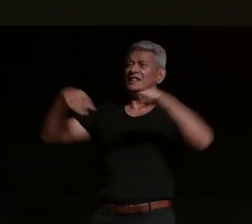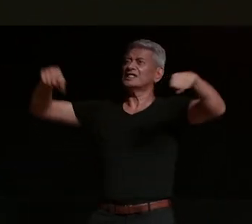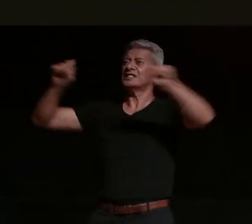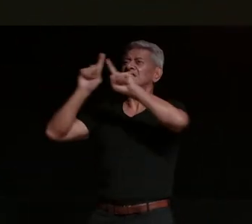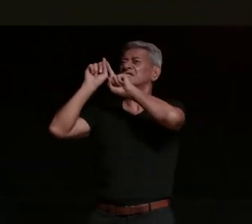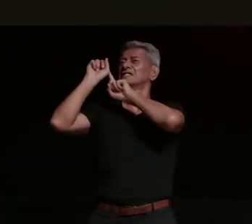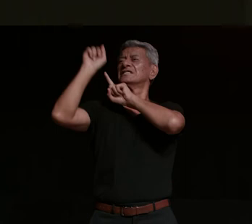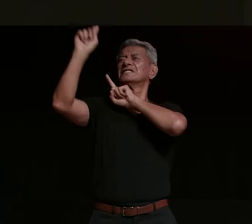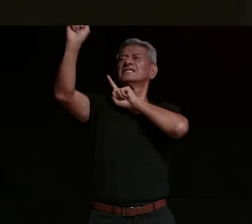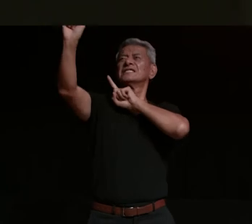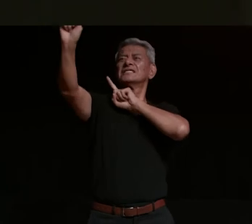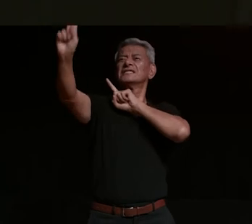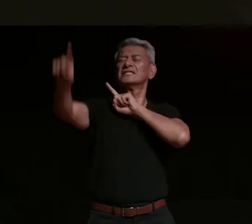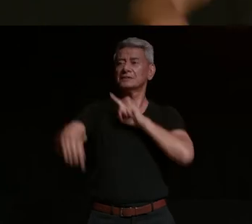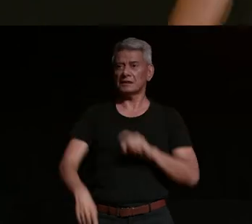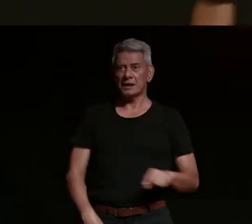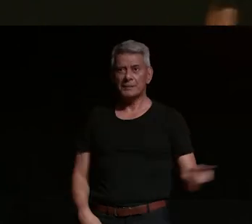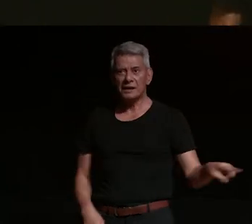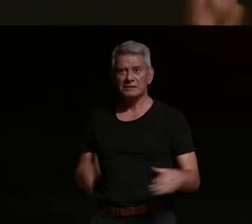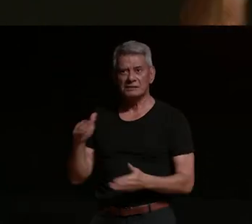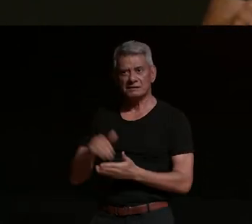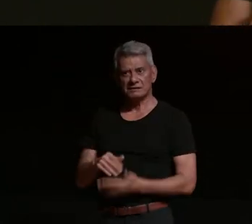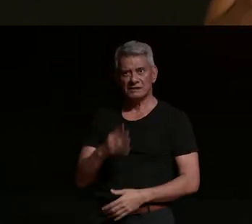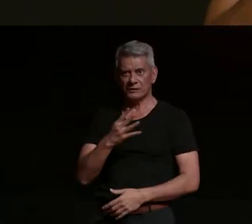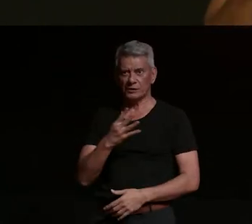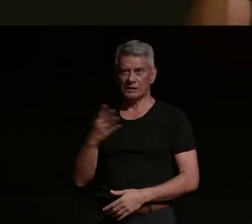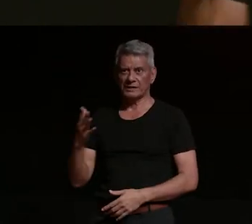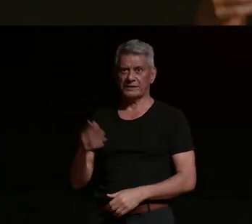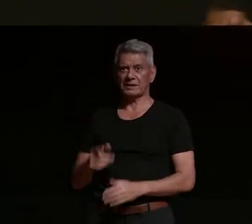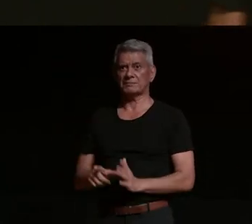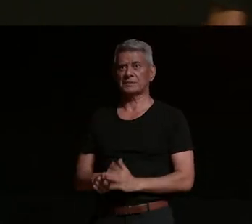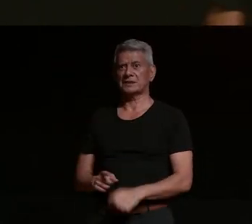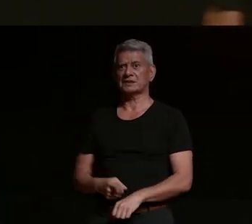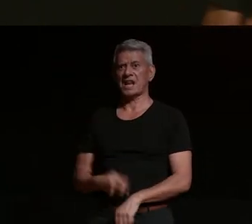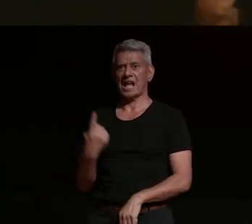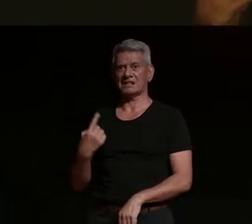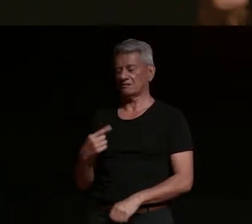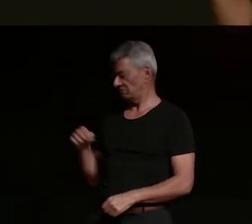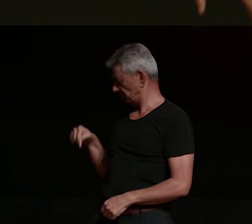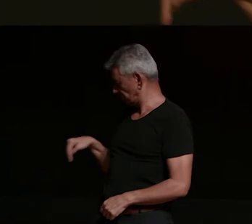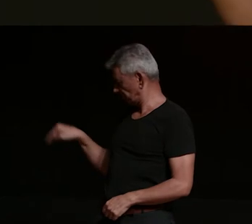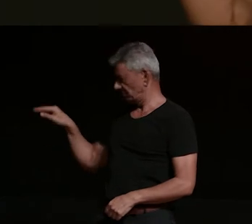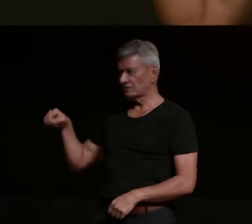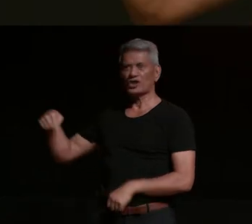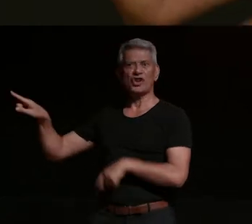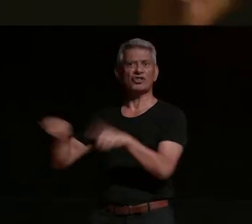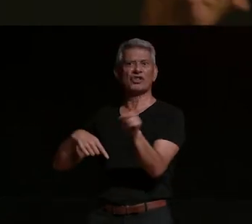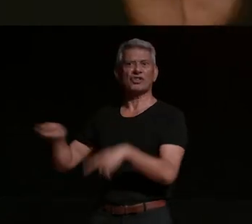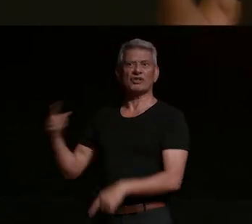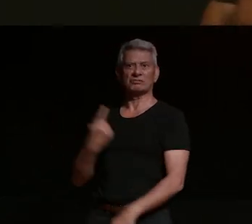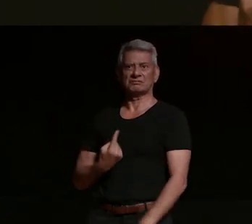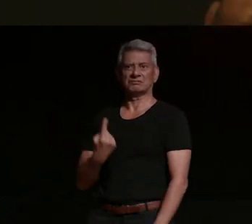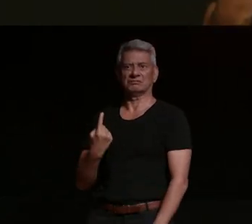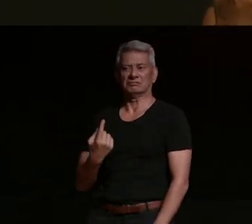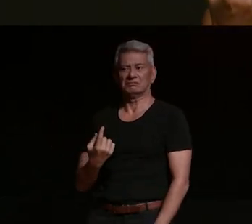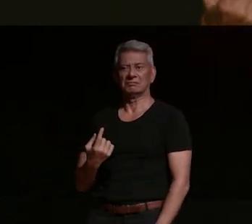except he was 45 minutes late and there was nobody at school and it was the it was a disappointment